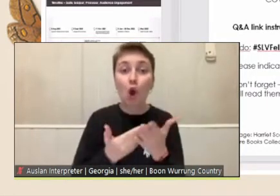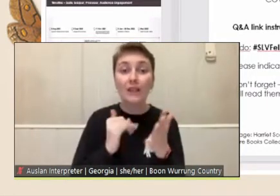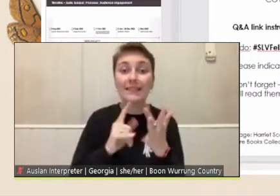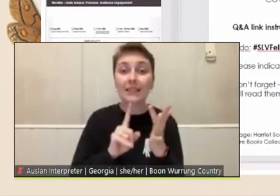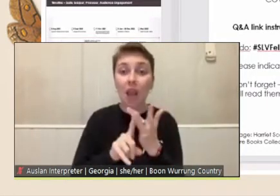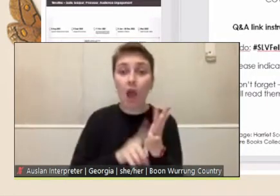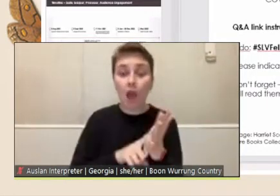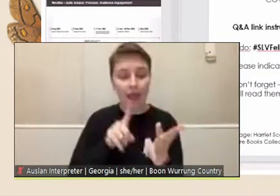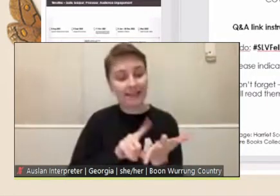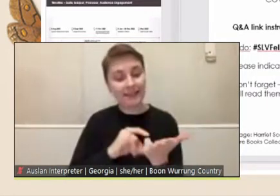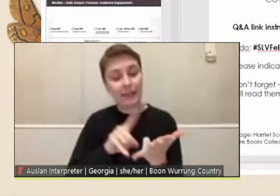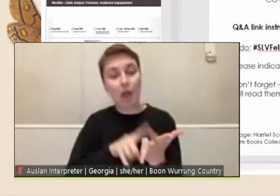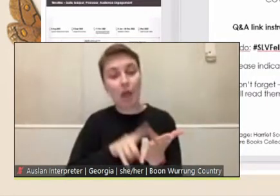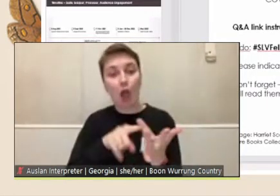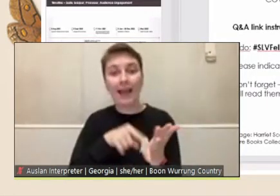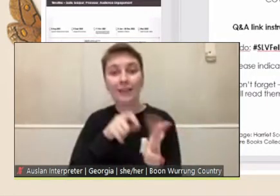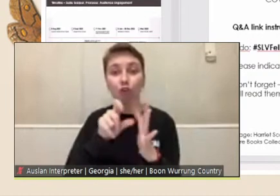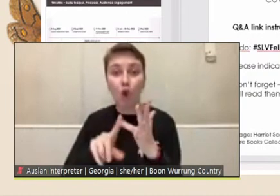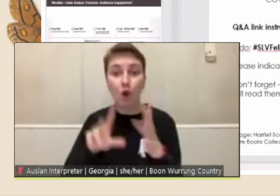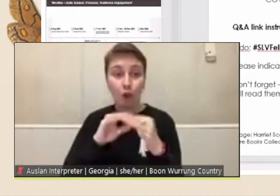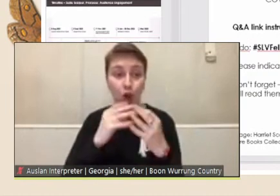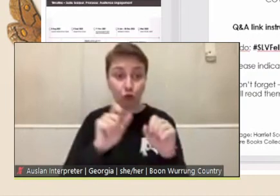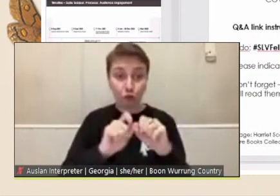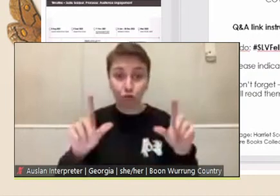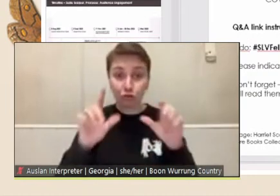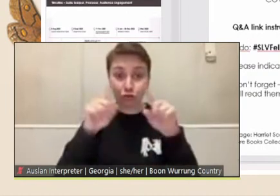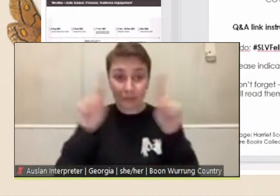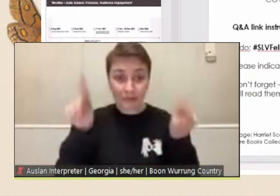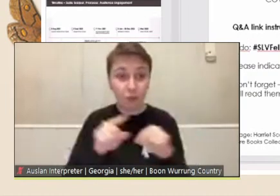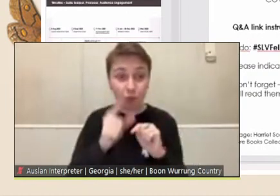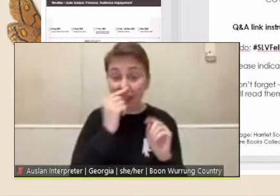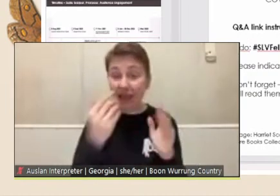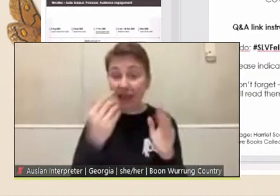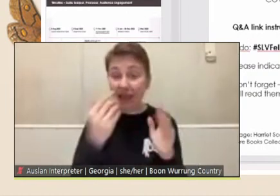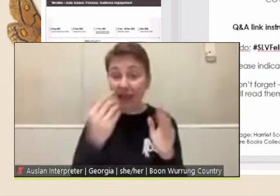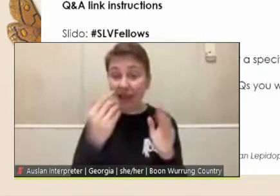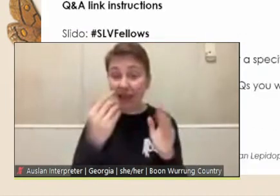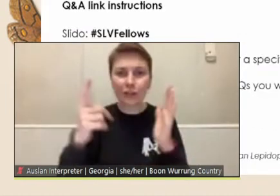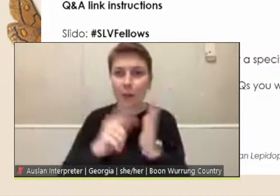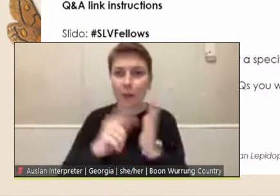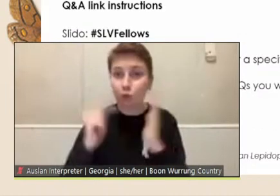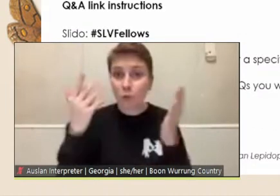free to add your question at any stage tonight and you can also vote on questions that have already